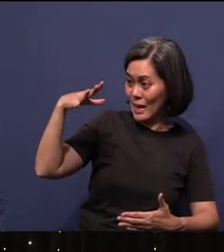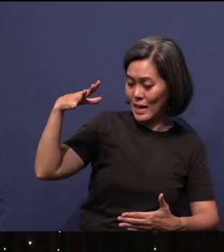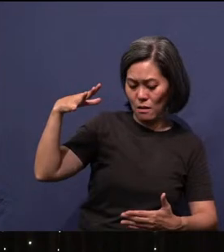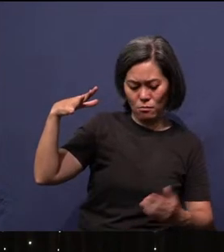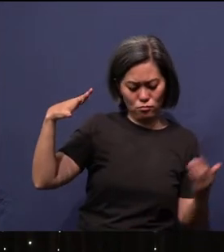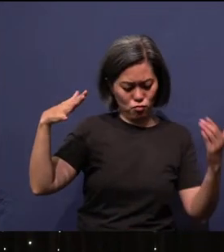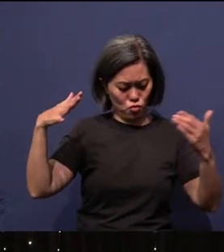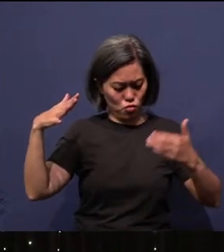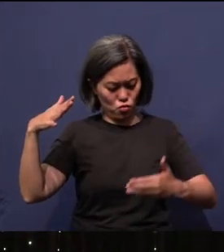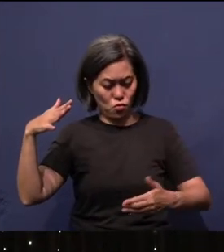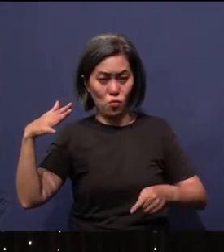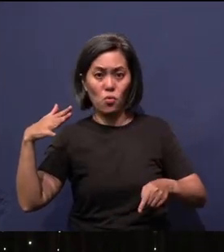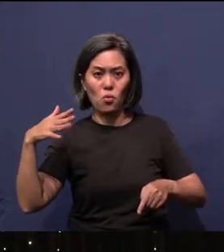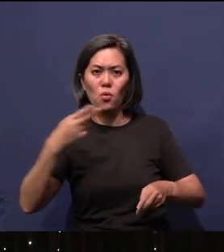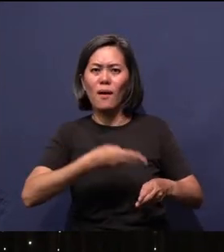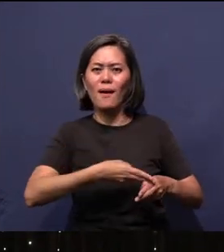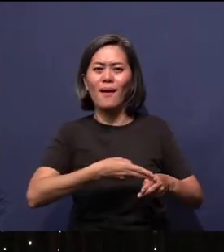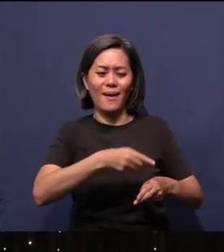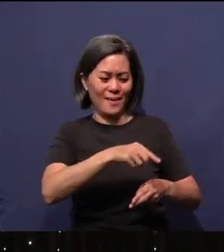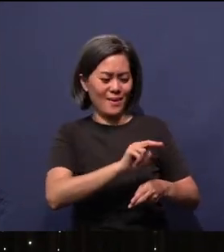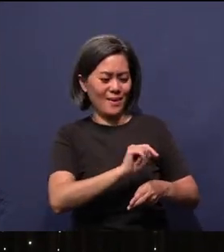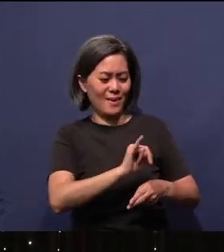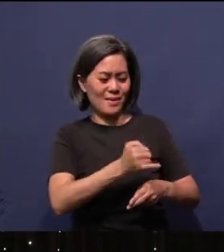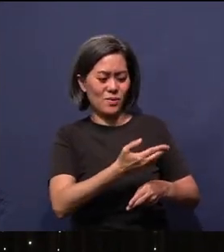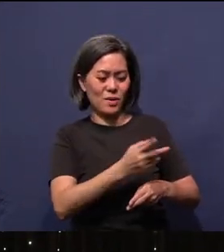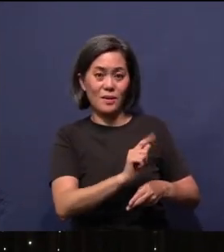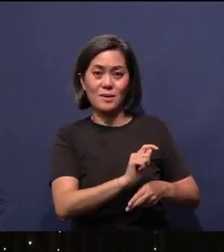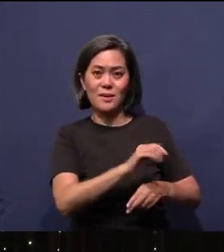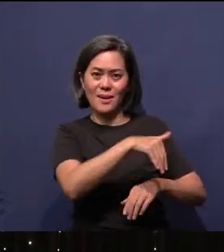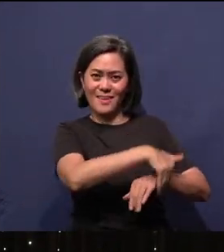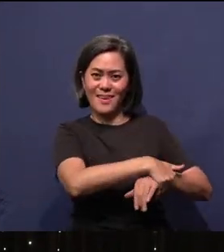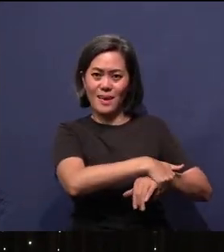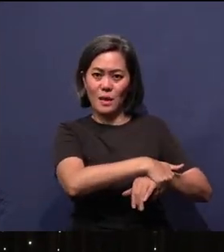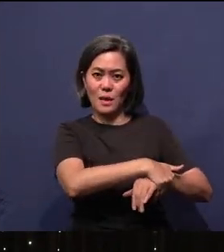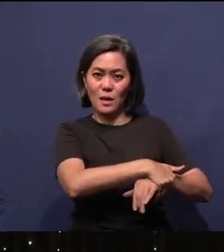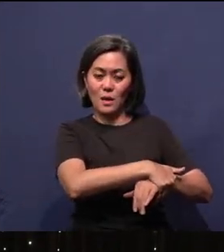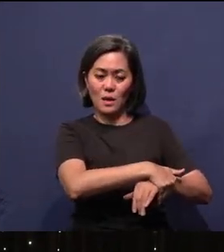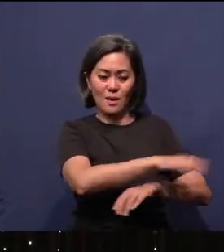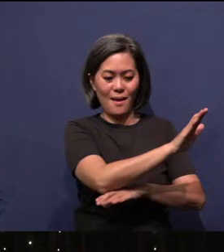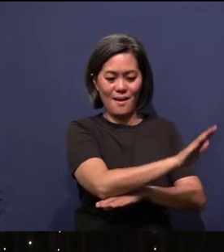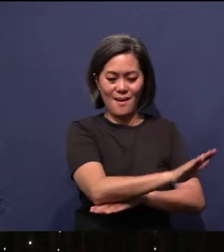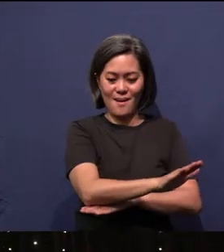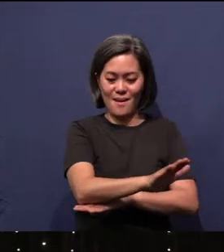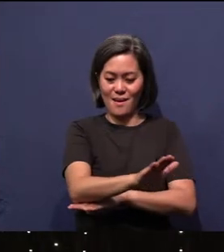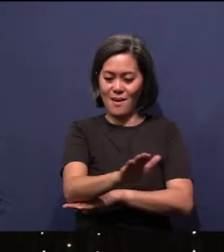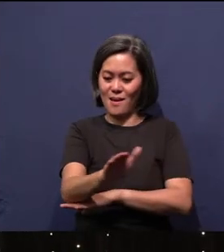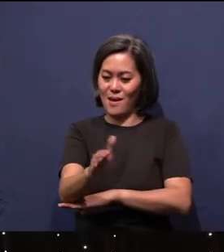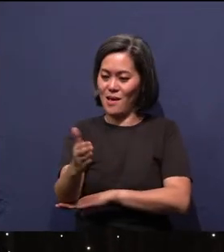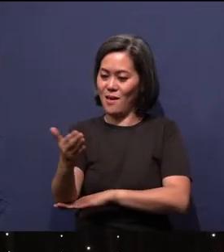He called night. There was evening and there was morning - day one.